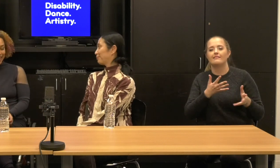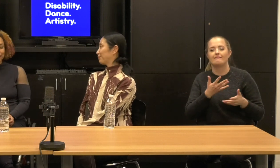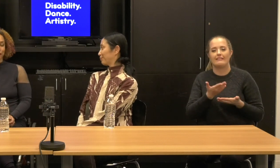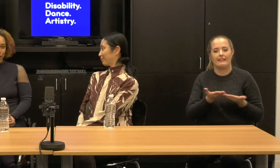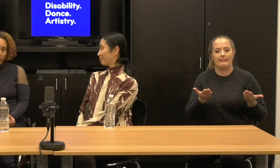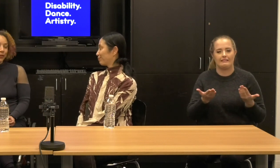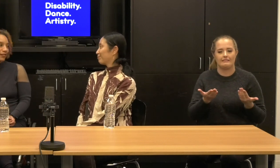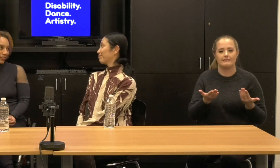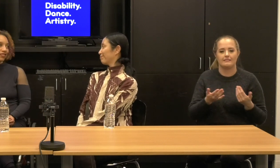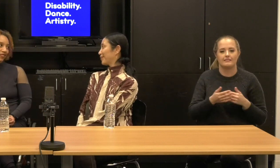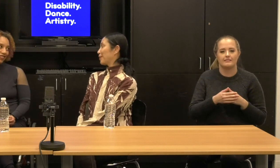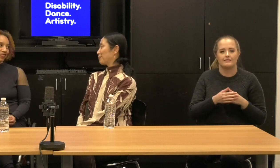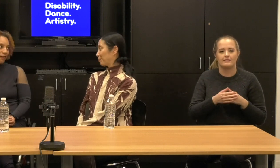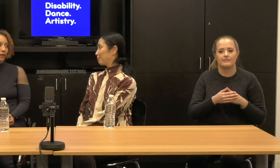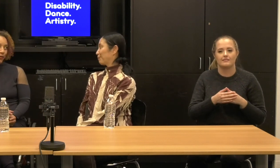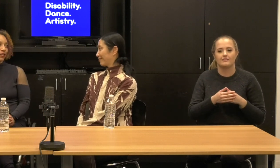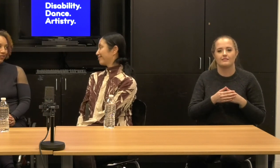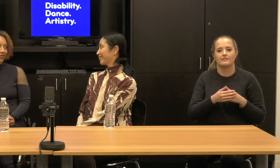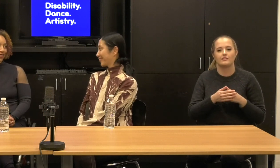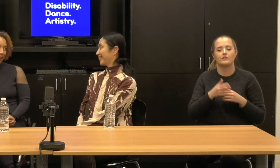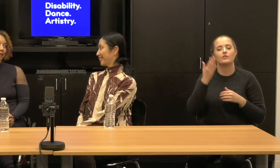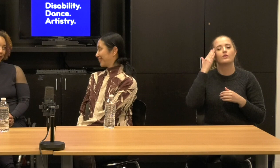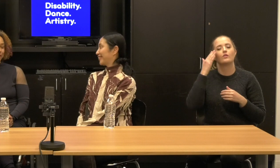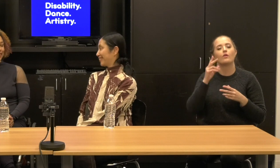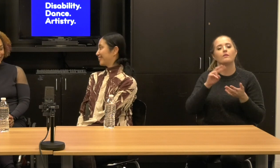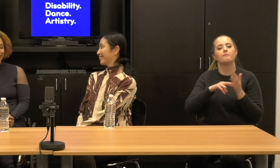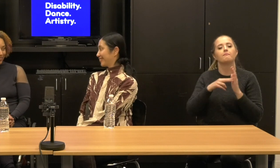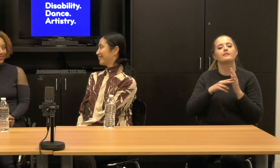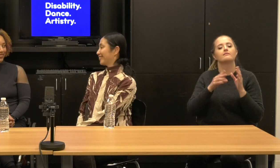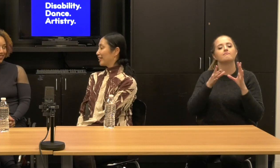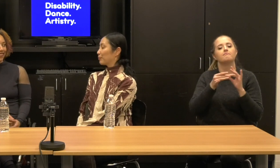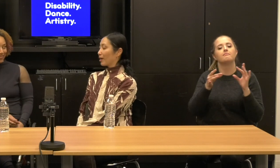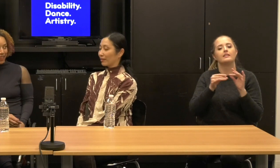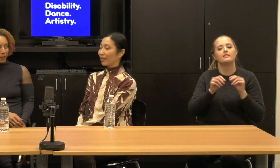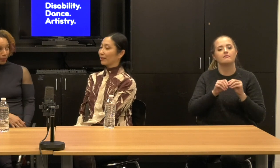Yeah, that feels good. That feels really good. Janet: Yeah.